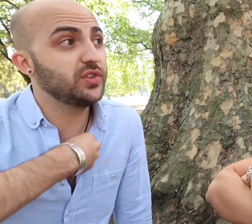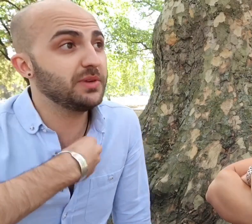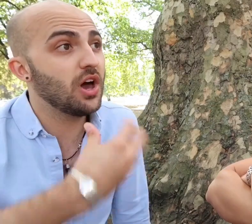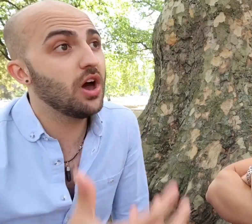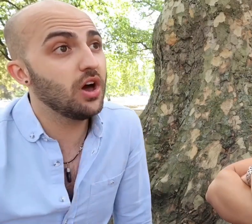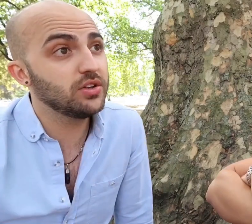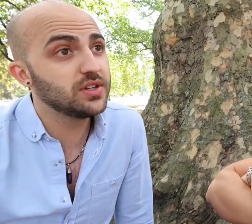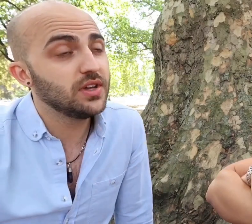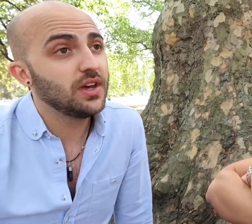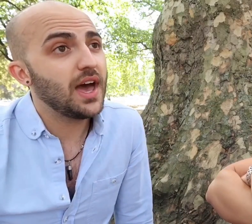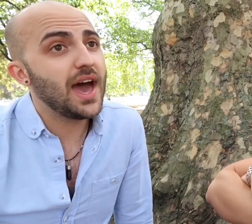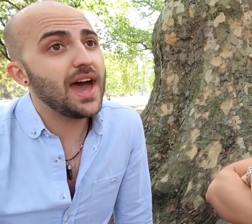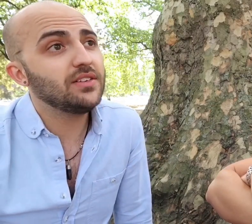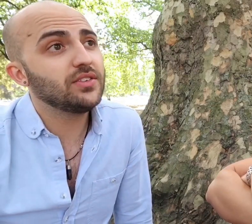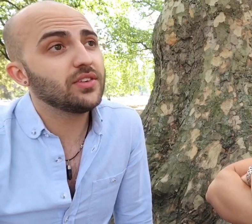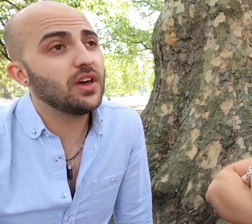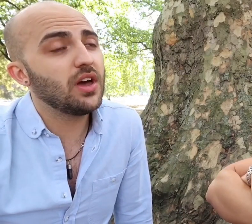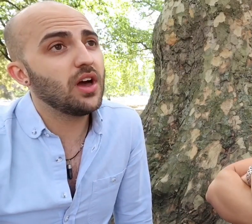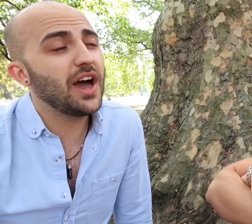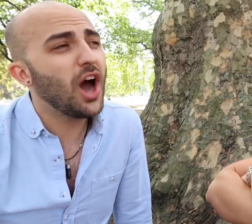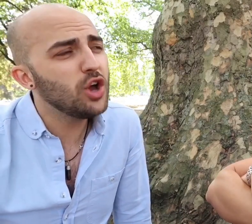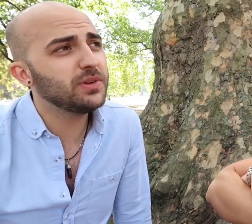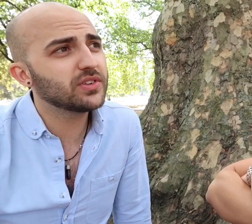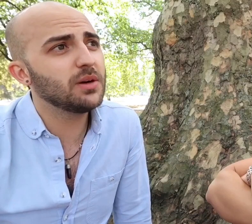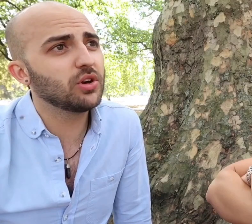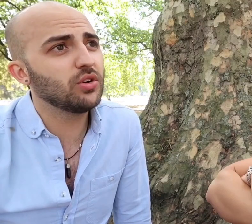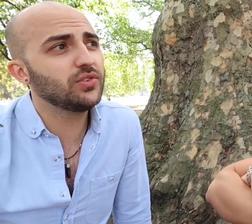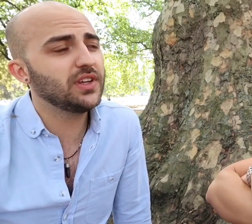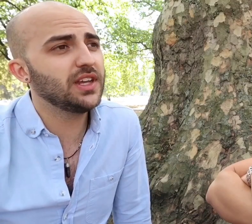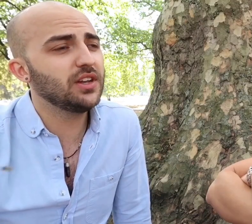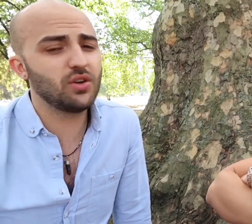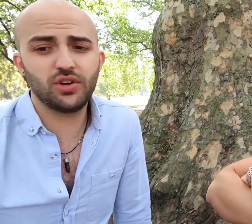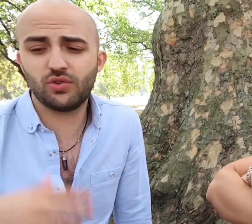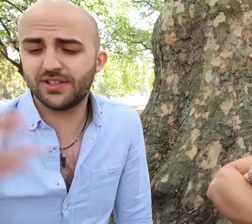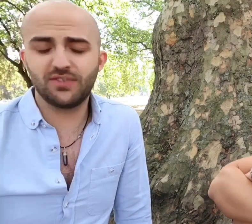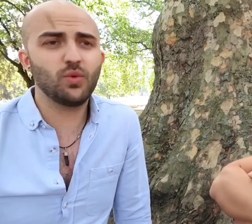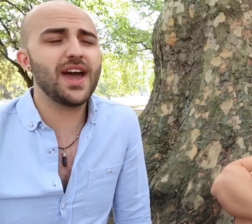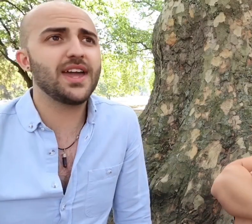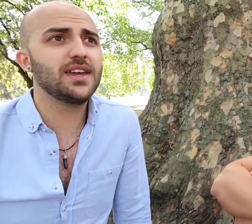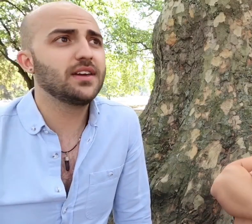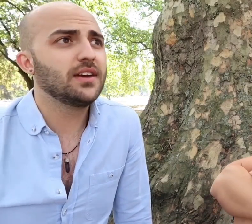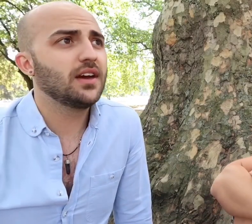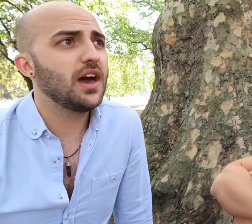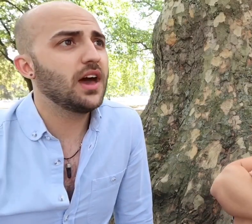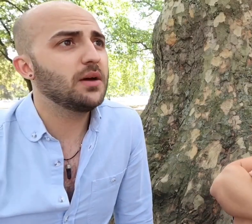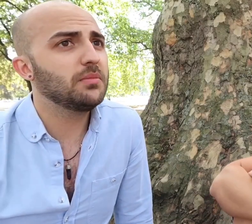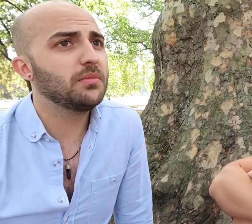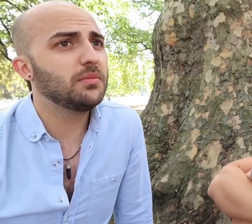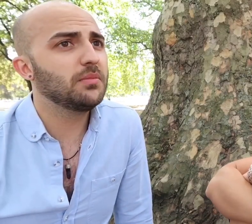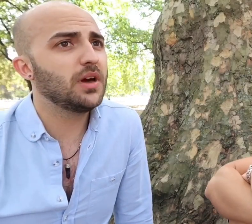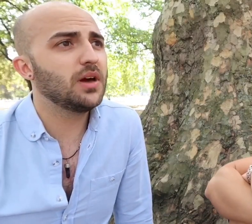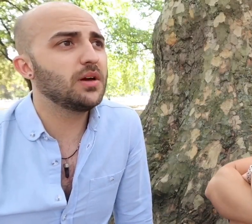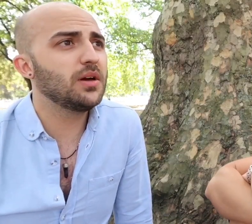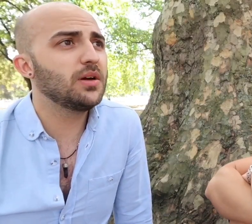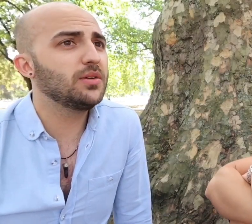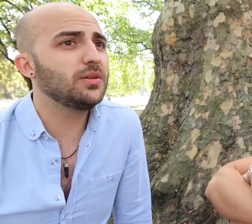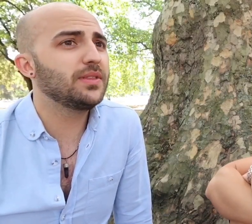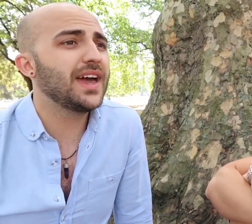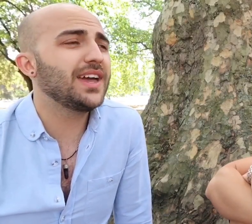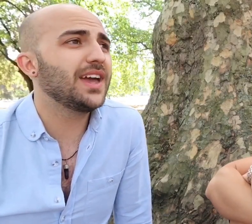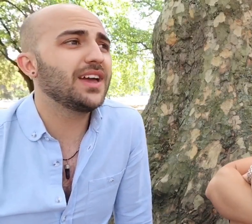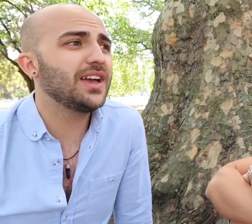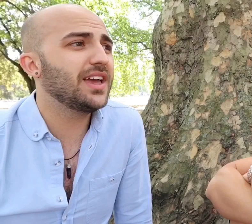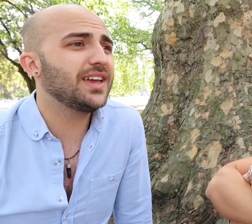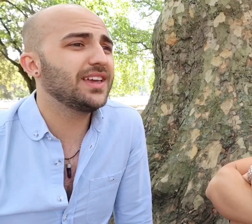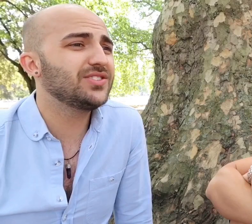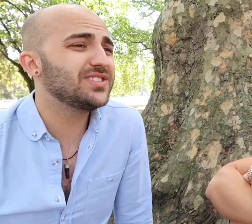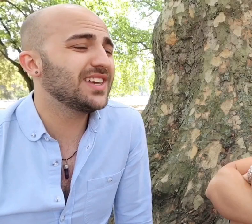to be heard and I hope it's come across in a non aggressive way, it's just